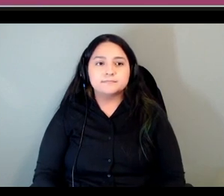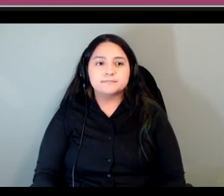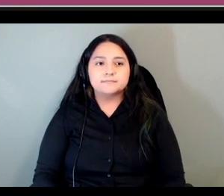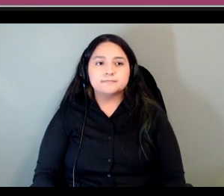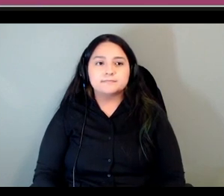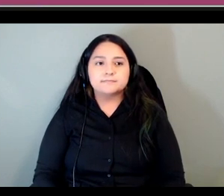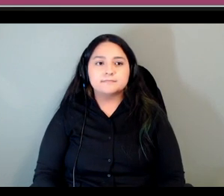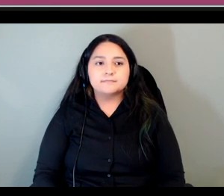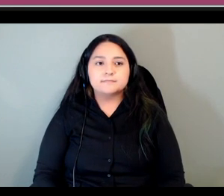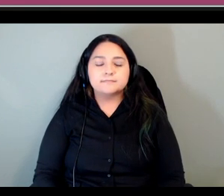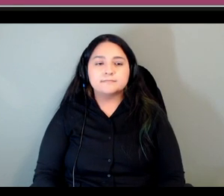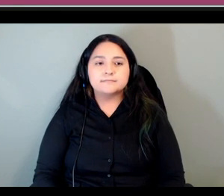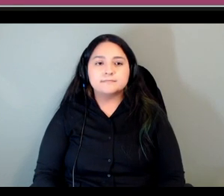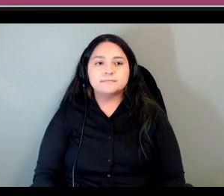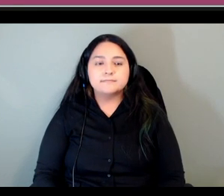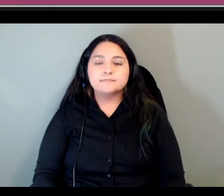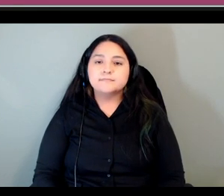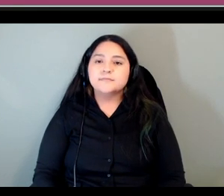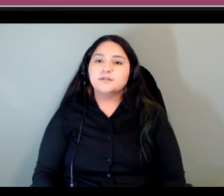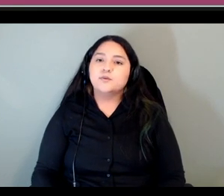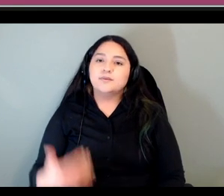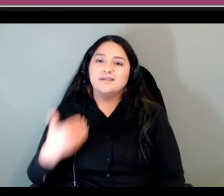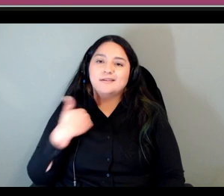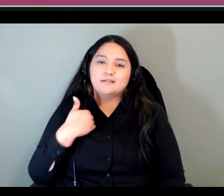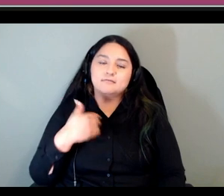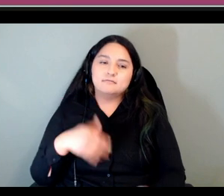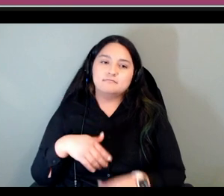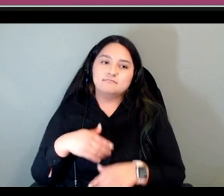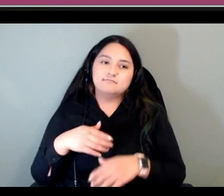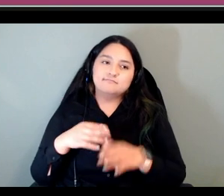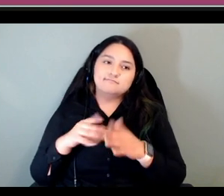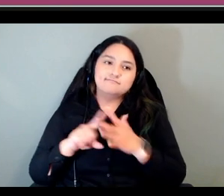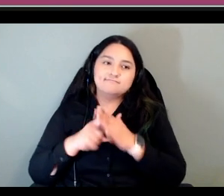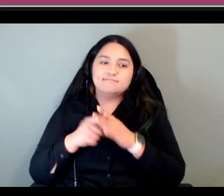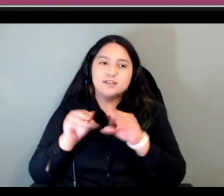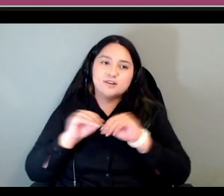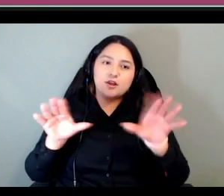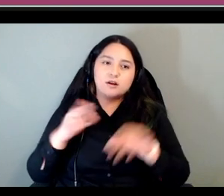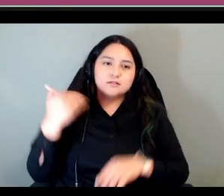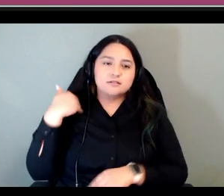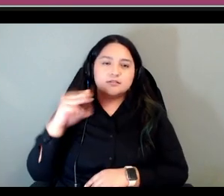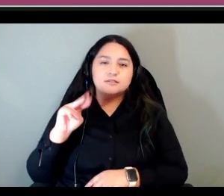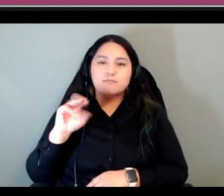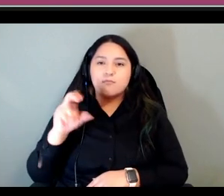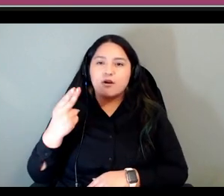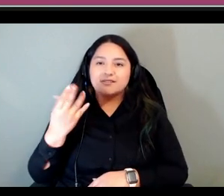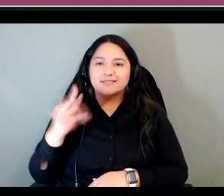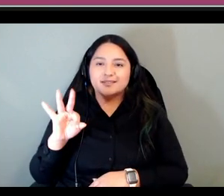so we had a launch on march 19th last year called creators in conversation and our messaging